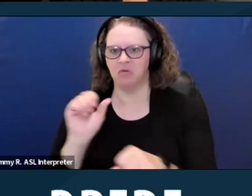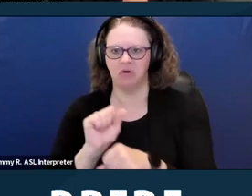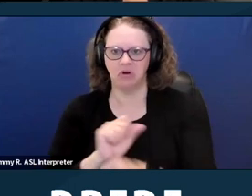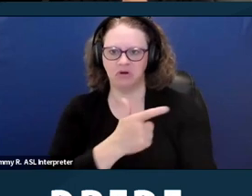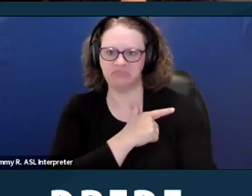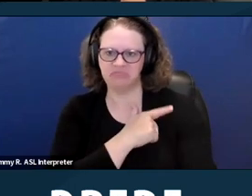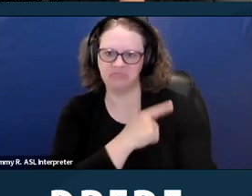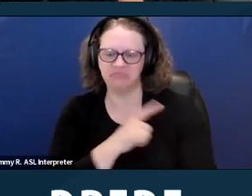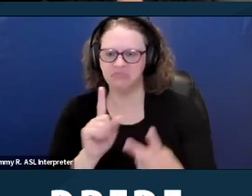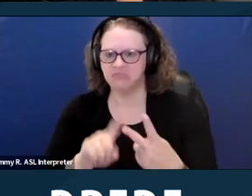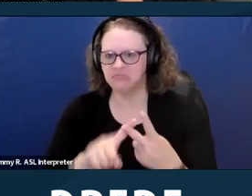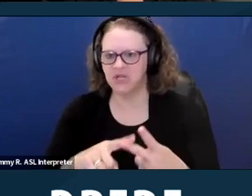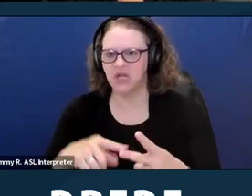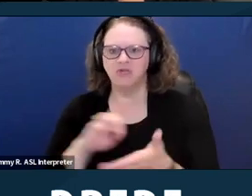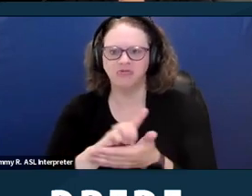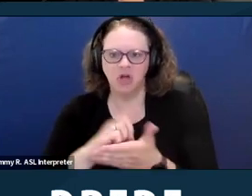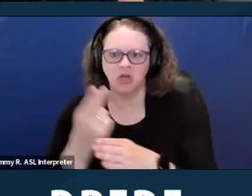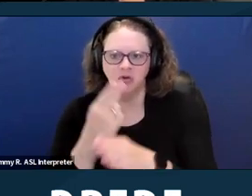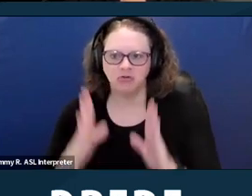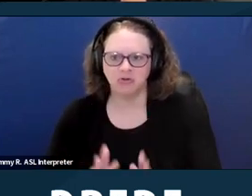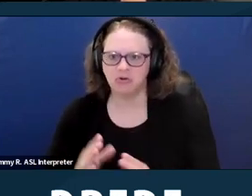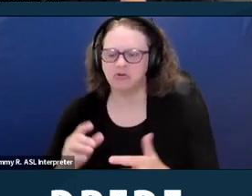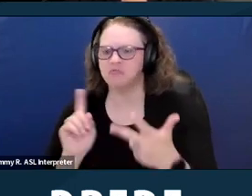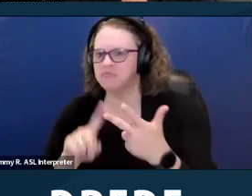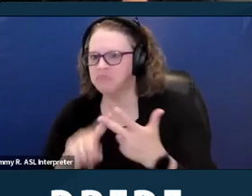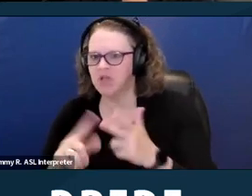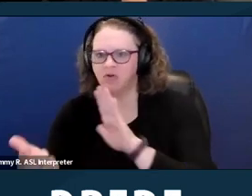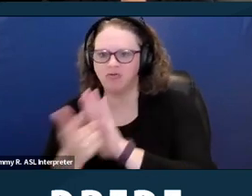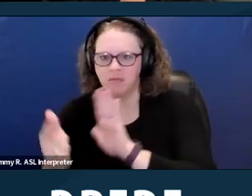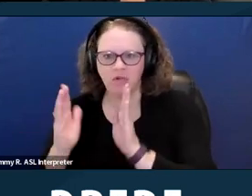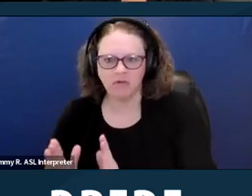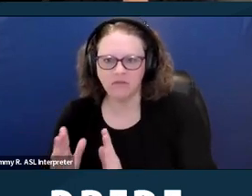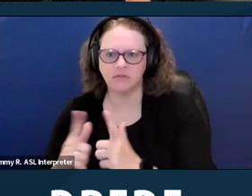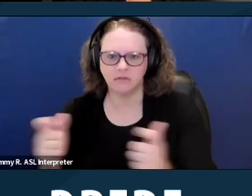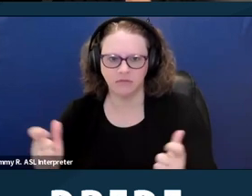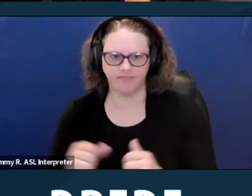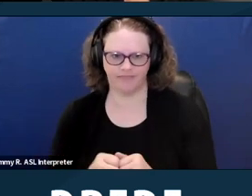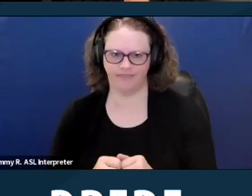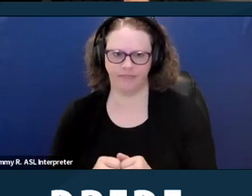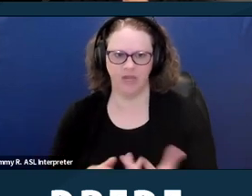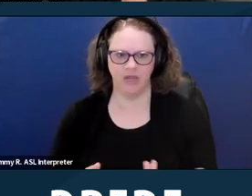We've also found that Section Eight is used or Section Eight discrimination has been used as a pretext